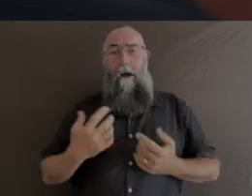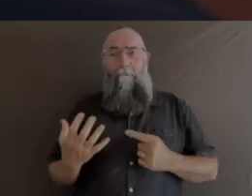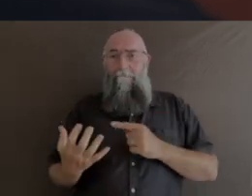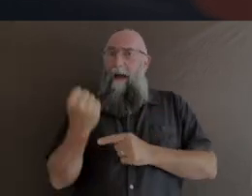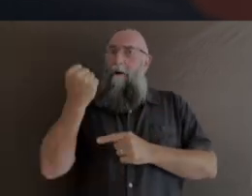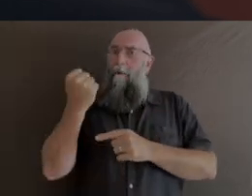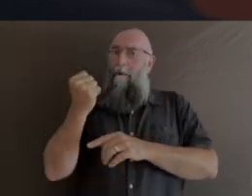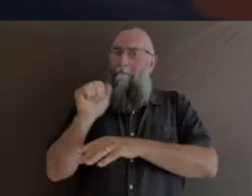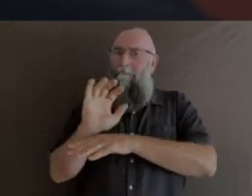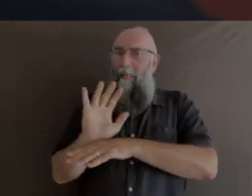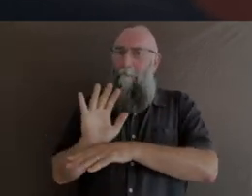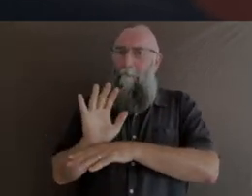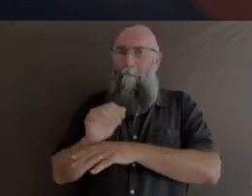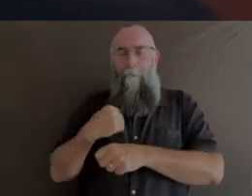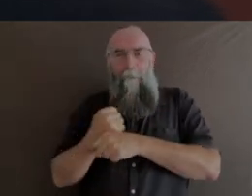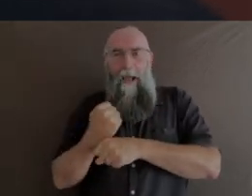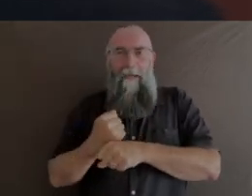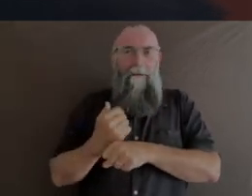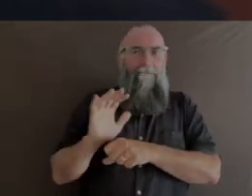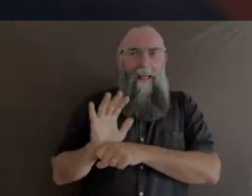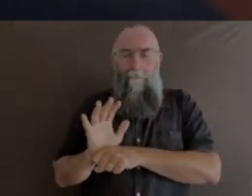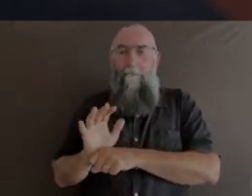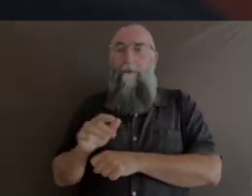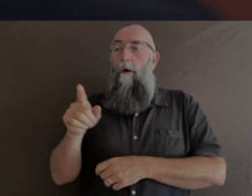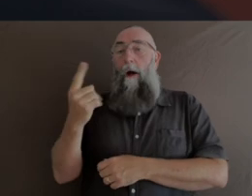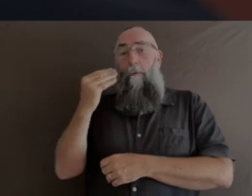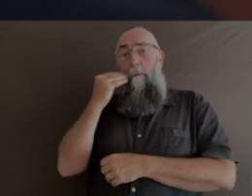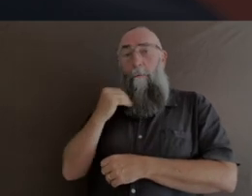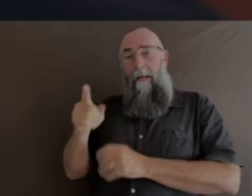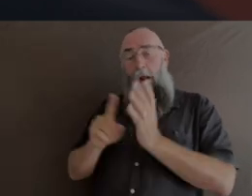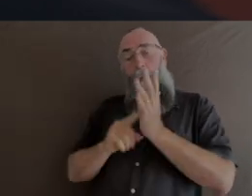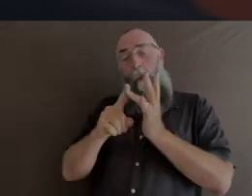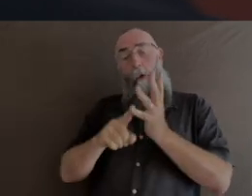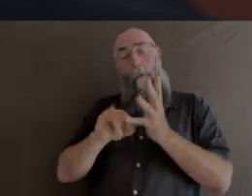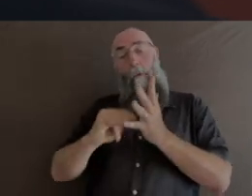young artist, also a Kiwi, Louise Curham, and she was studying in Melbourne